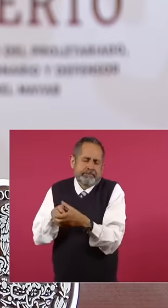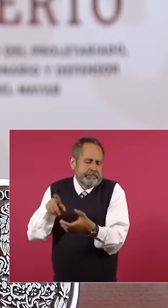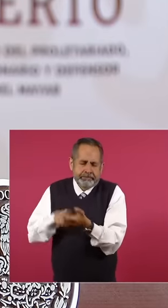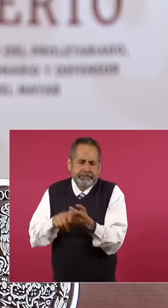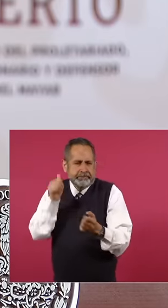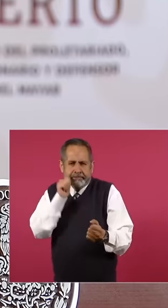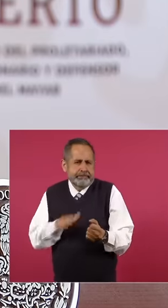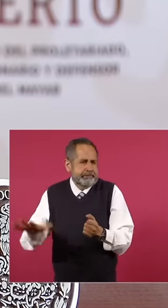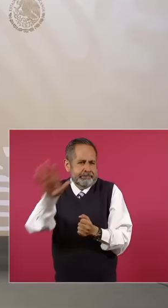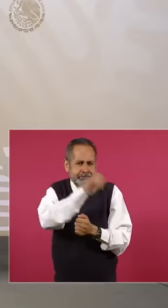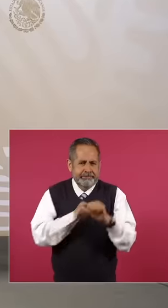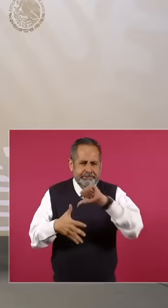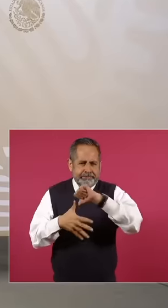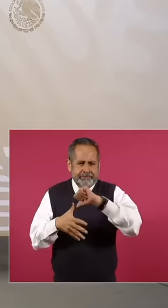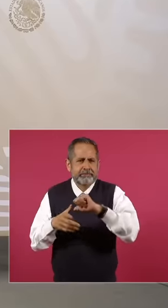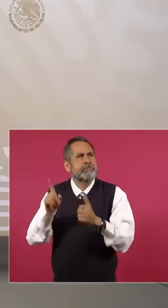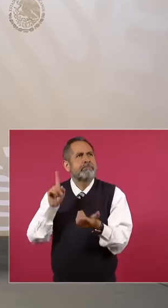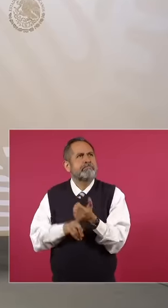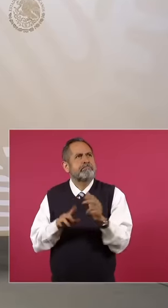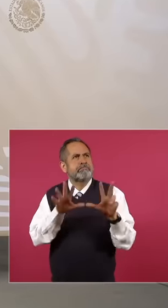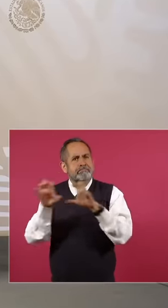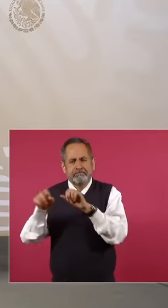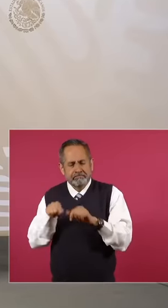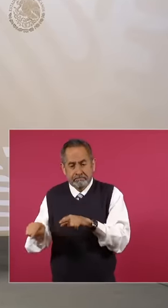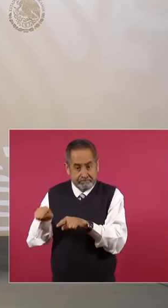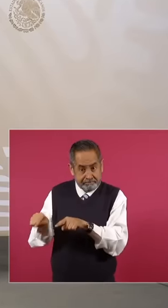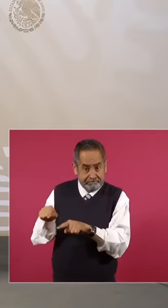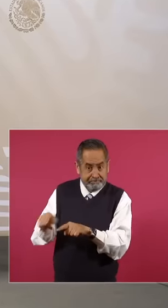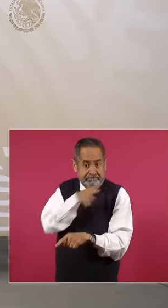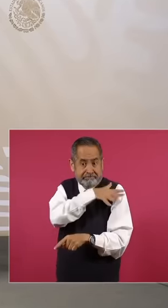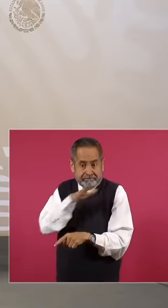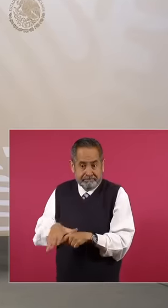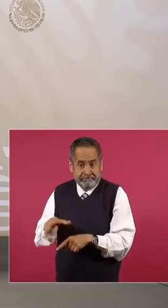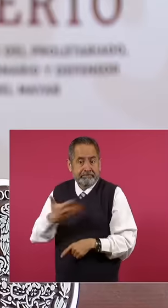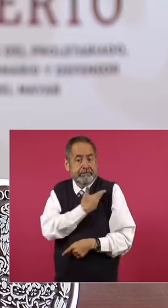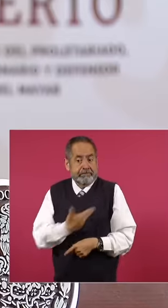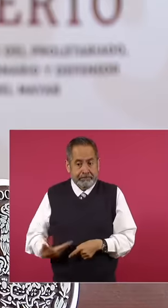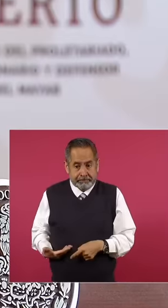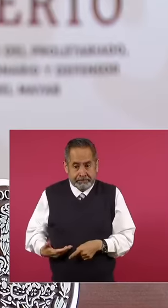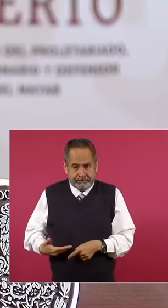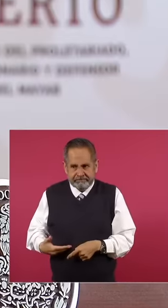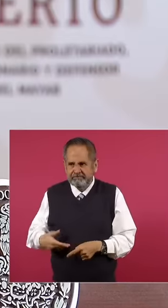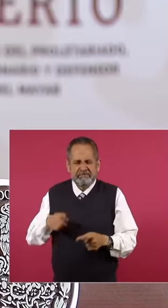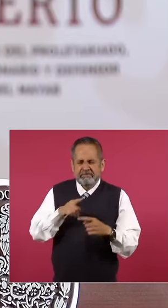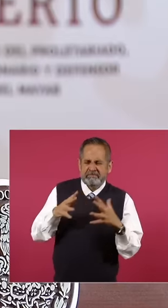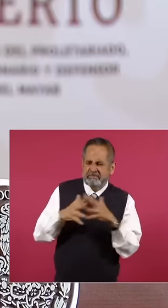Latin America in 19. He became president but was overthrown and then he participated in the